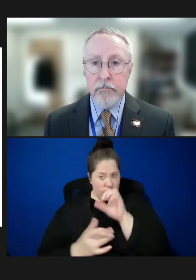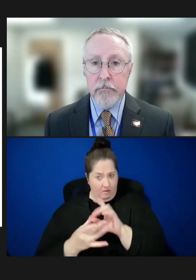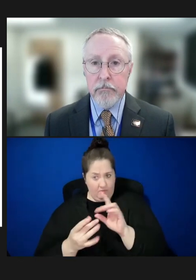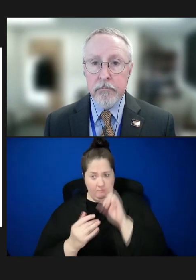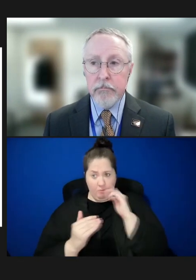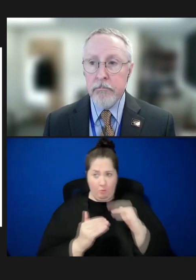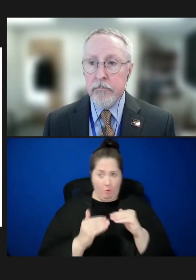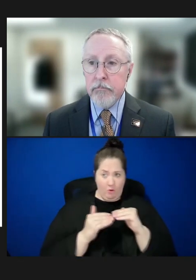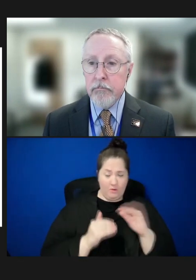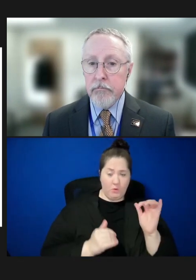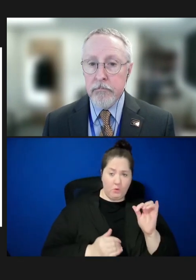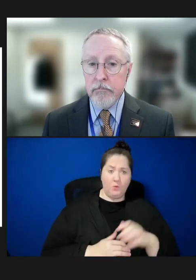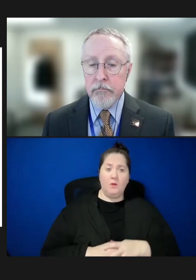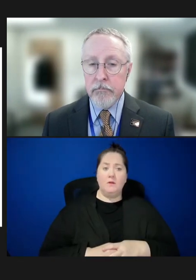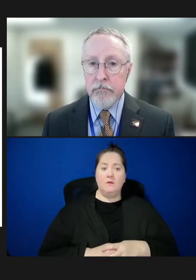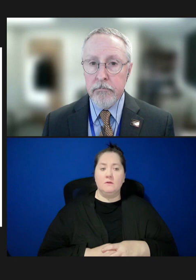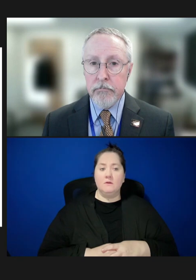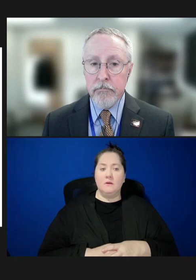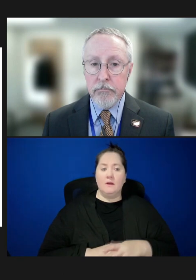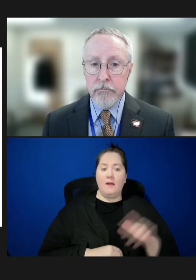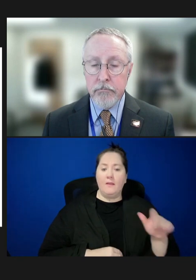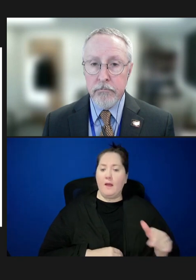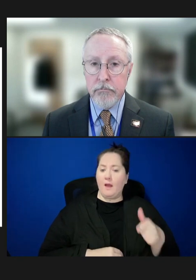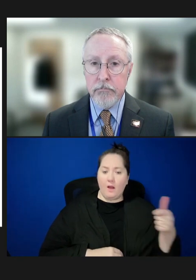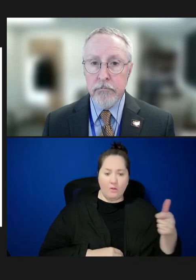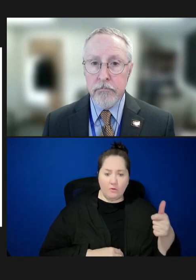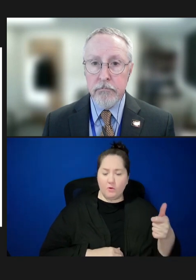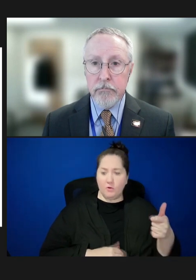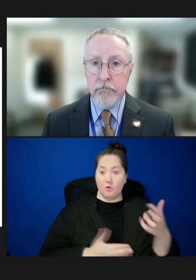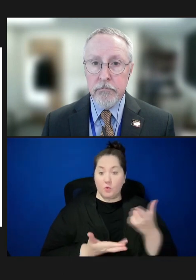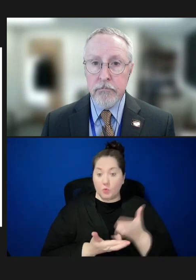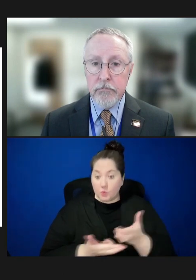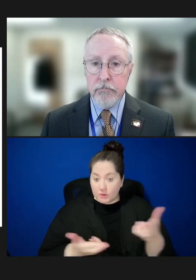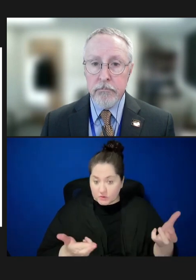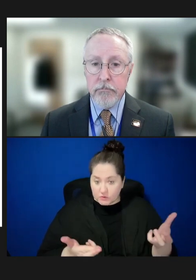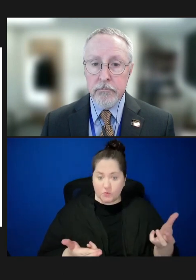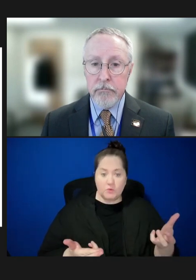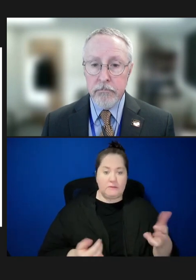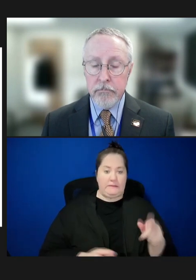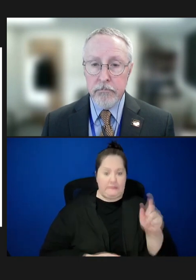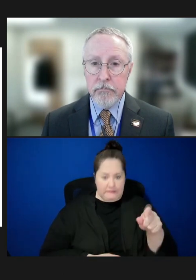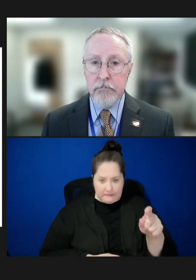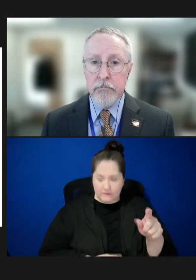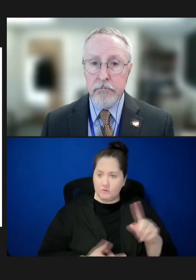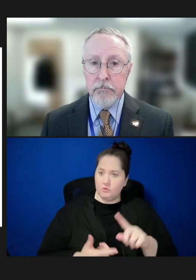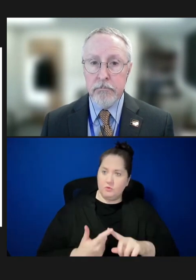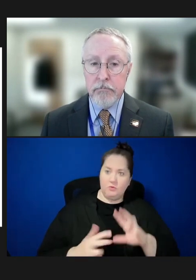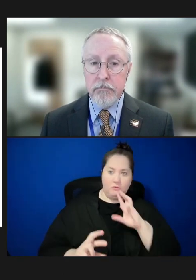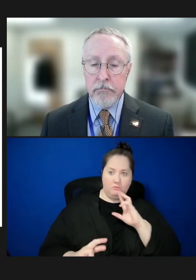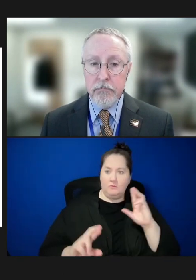about the other incredible resources that are necessary to respond at the local level